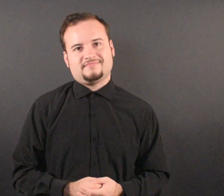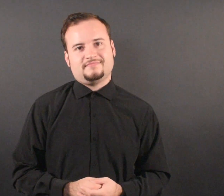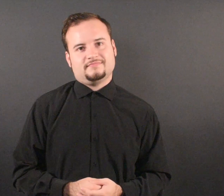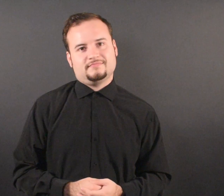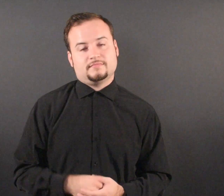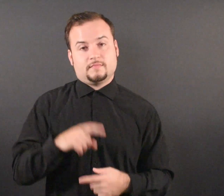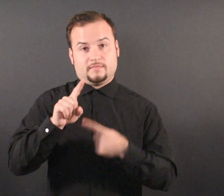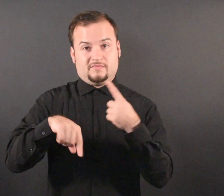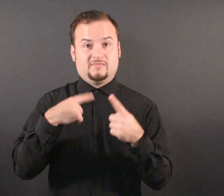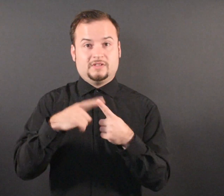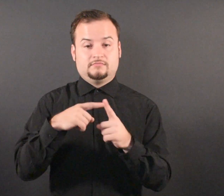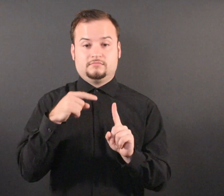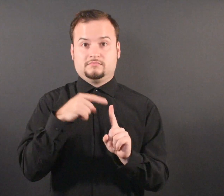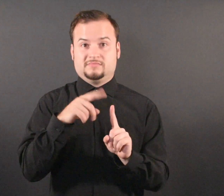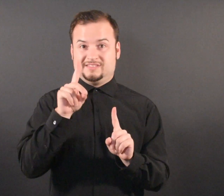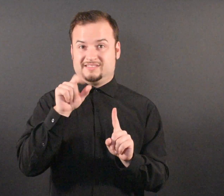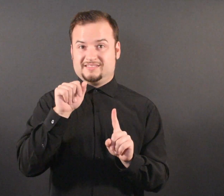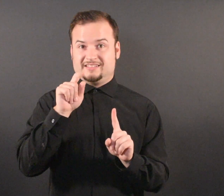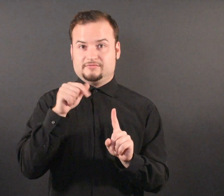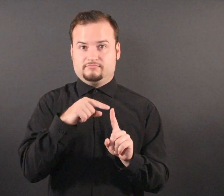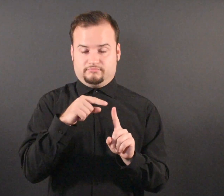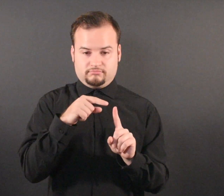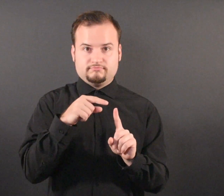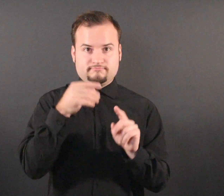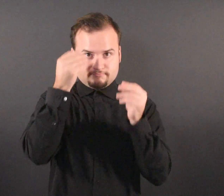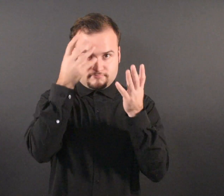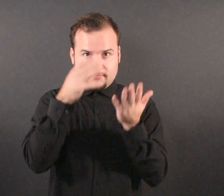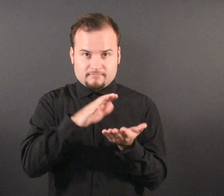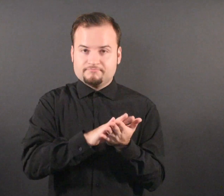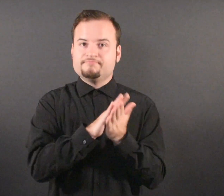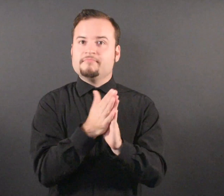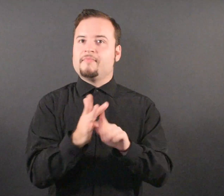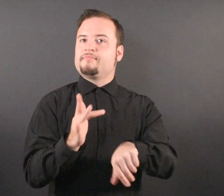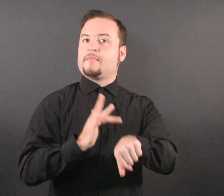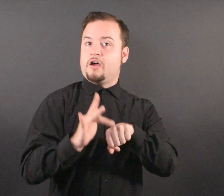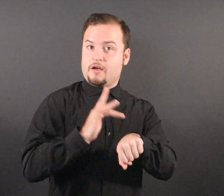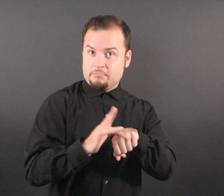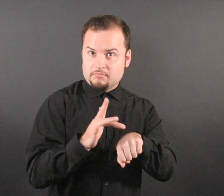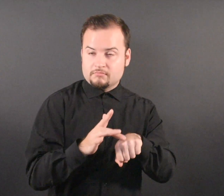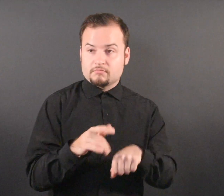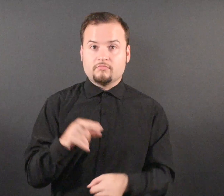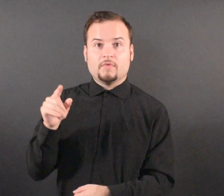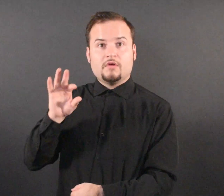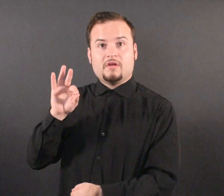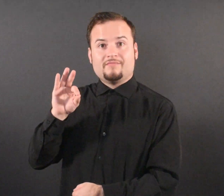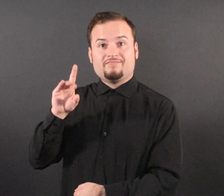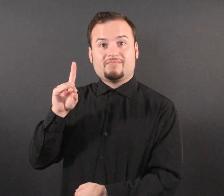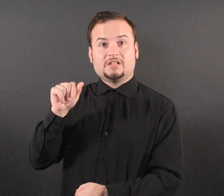When data are available and FDA authorizes these other types of COVID-19 boosters,